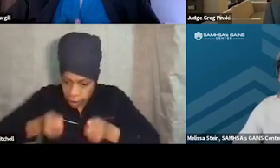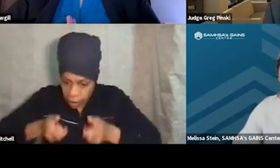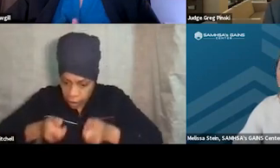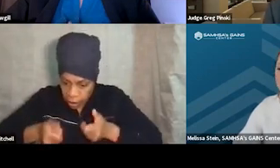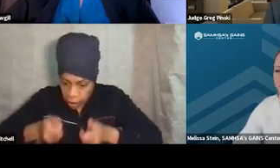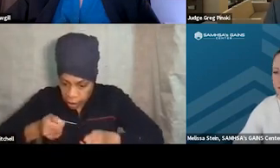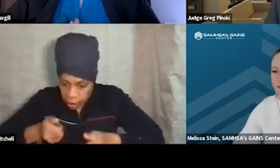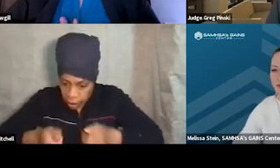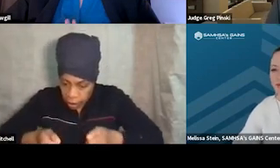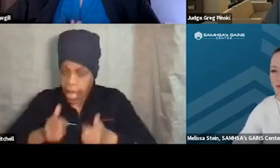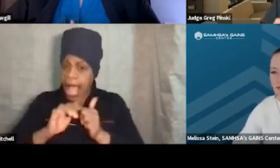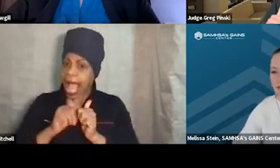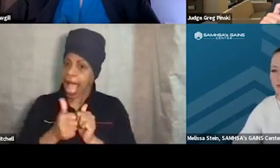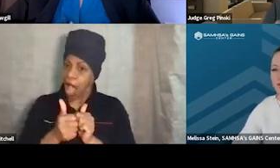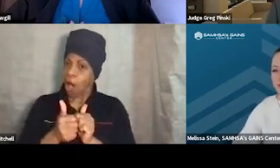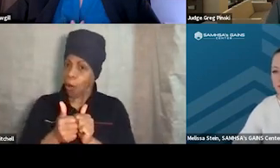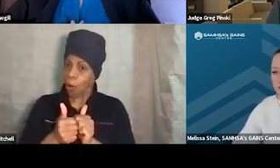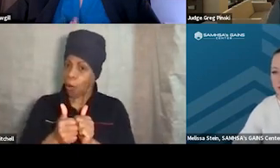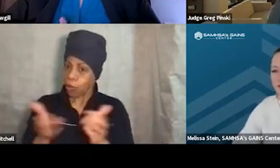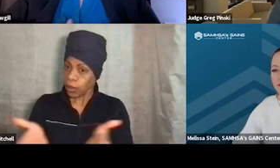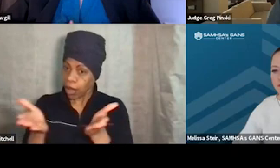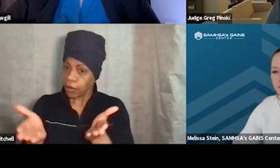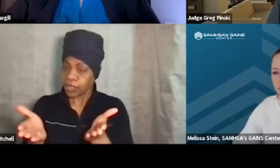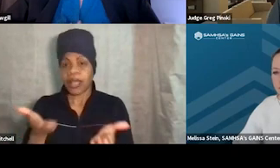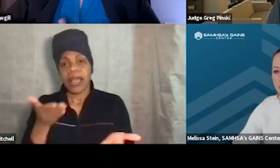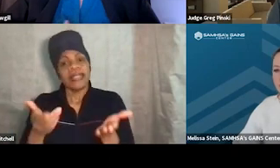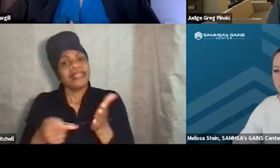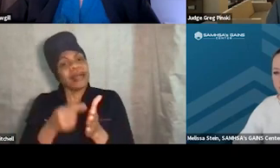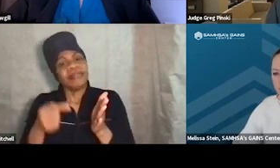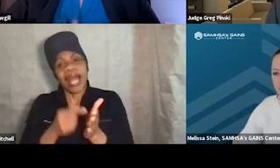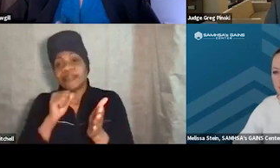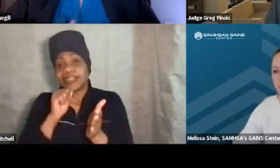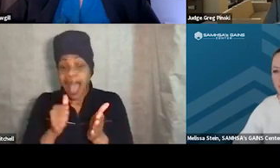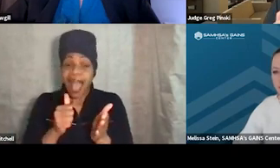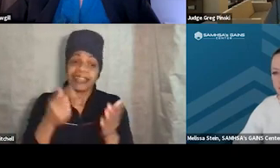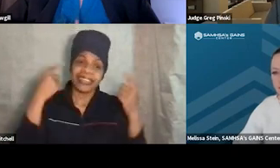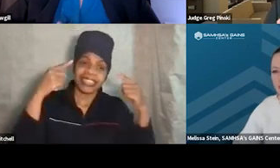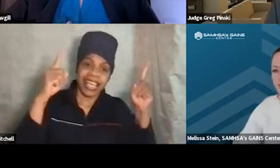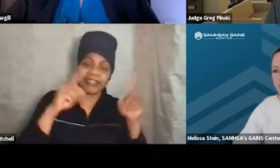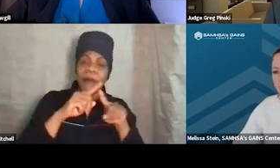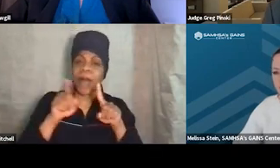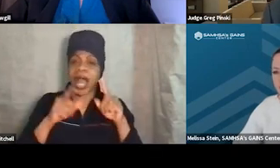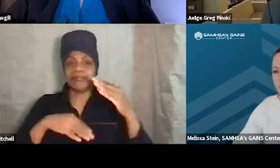And sometimes, maybe you're not successful in it. You reach that point where the participant